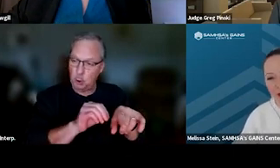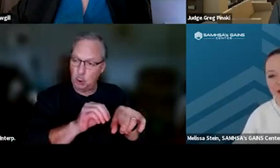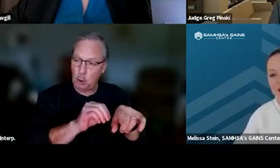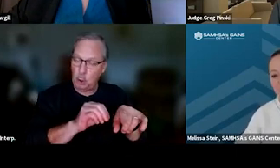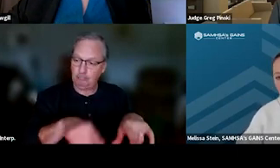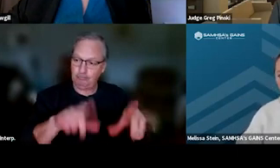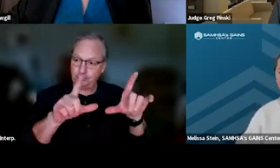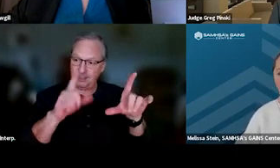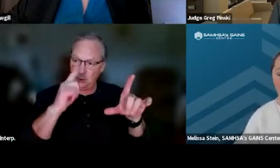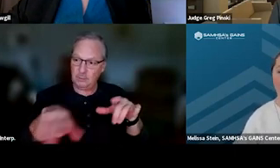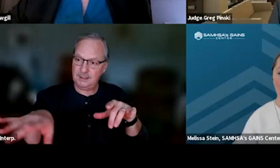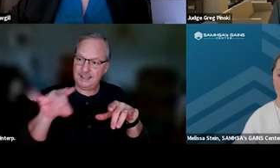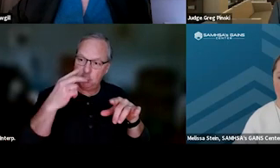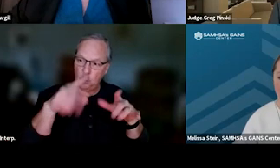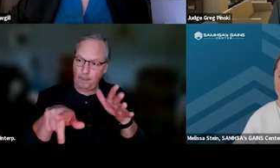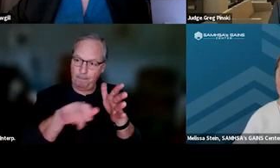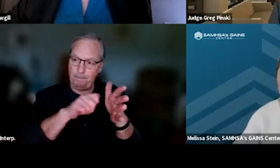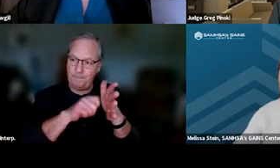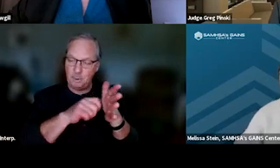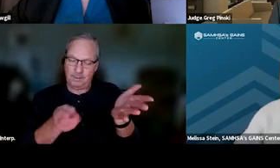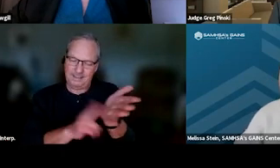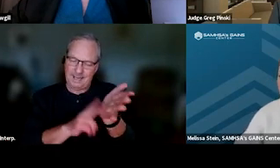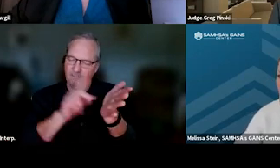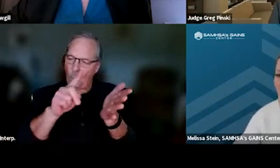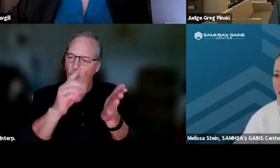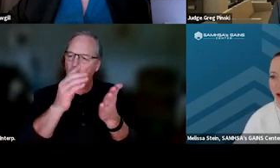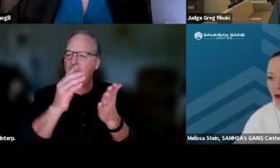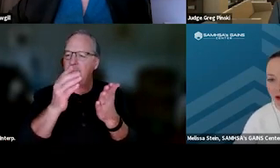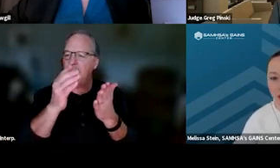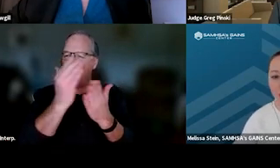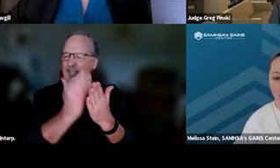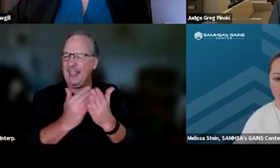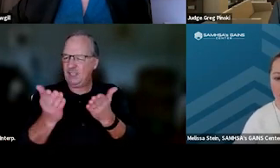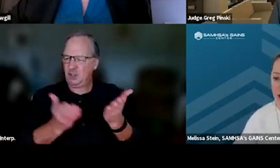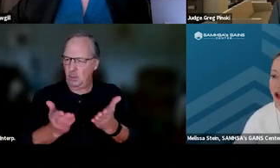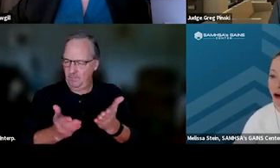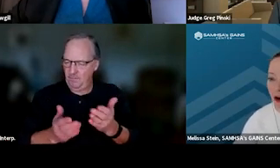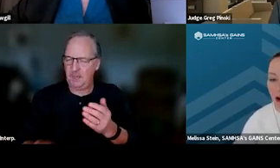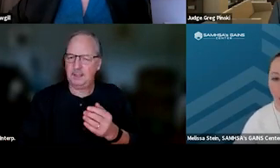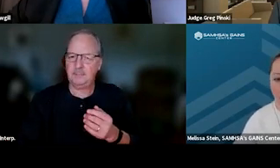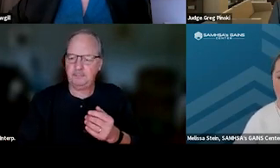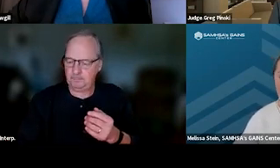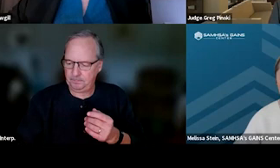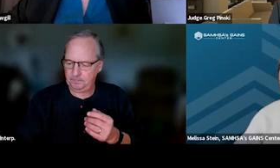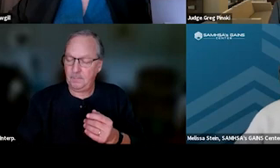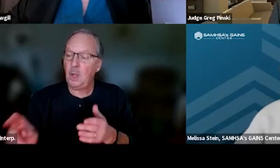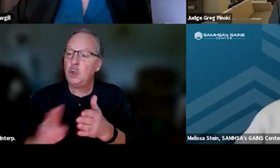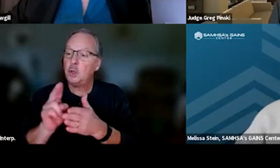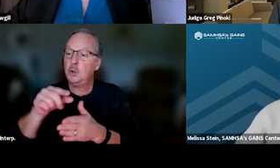where you can sign up for our listserv. You could also use this QR code to get to that webpage.